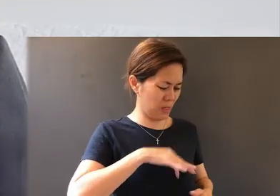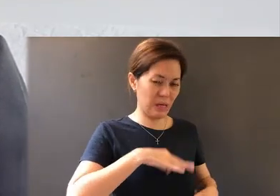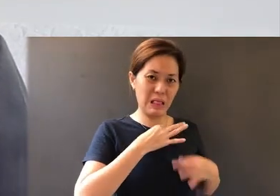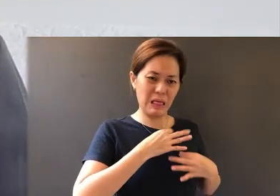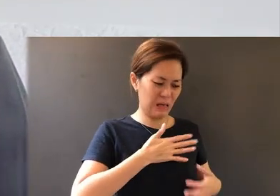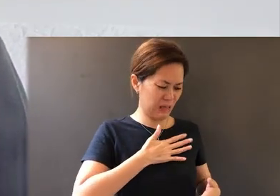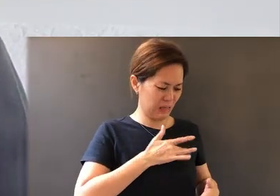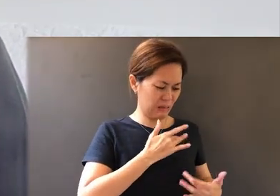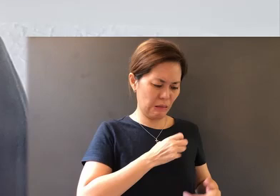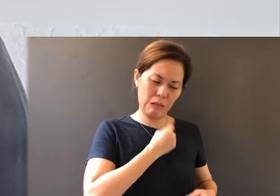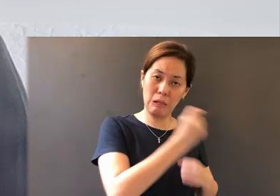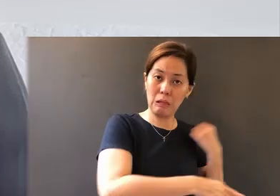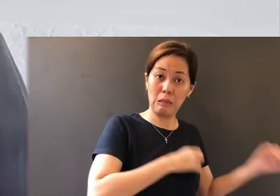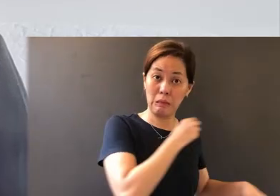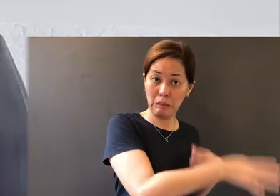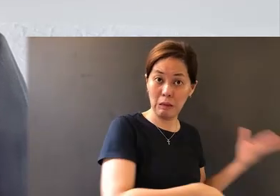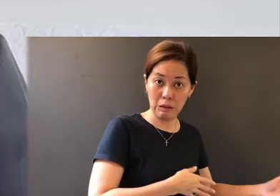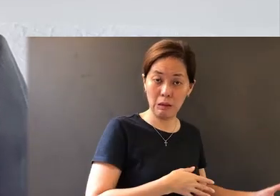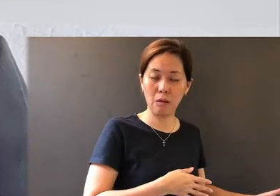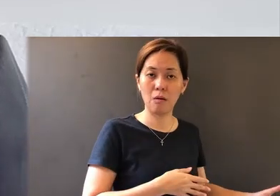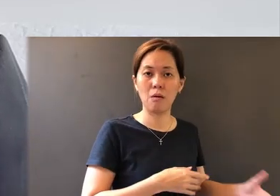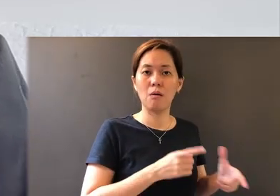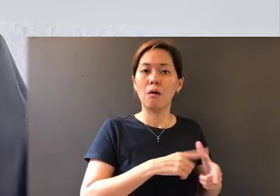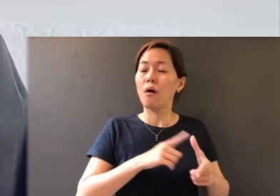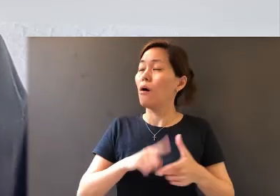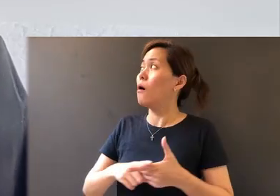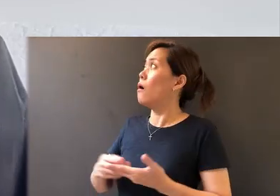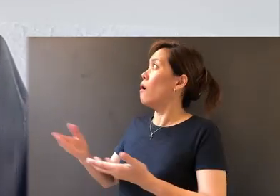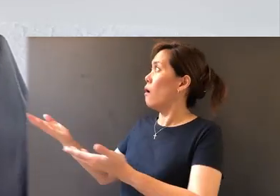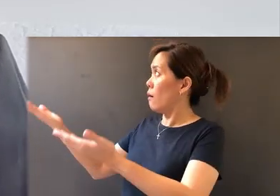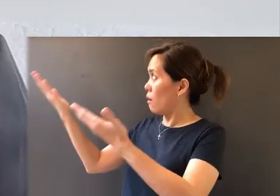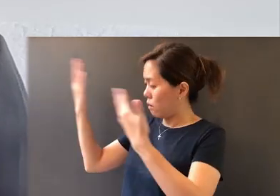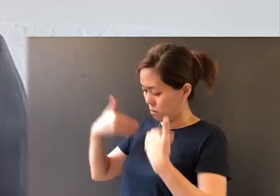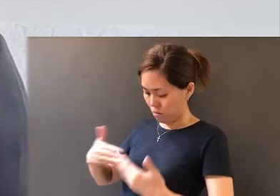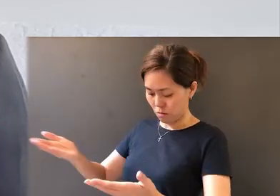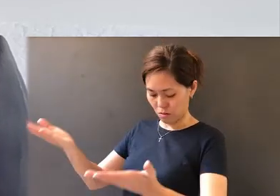lives and in our hearts, and then allowing the implanted